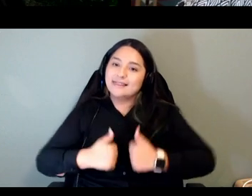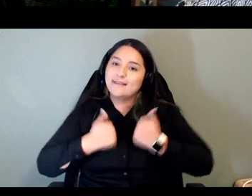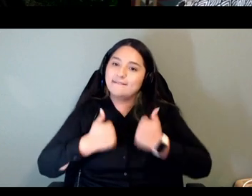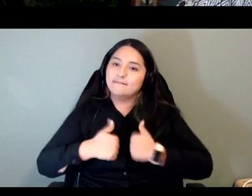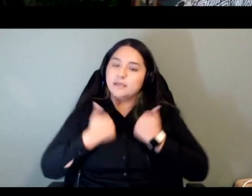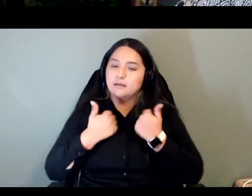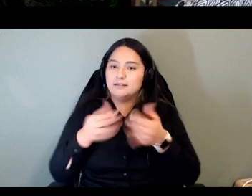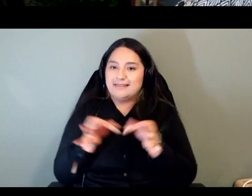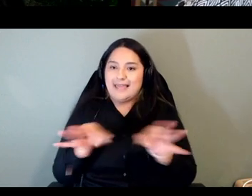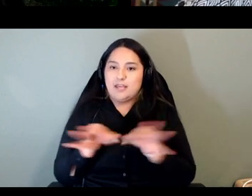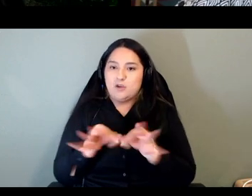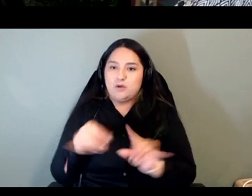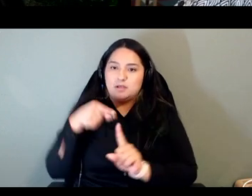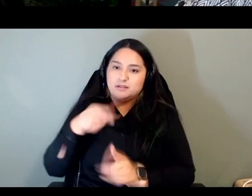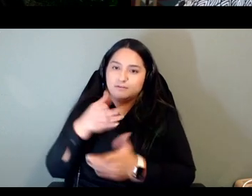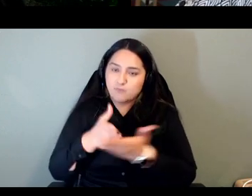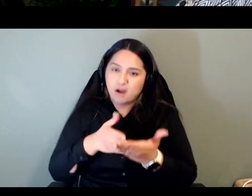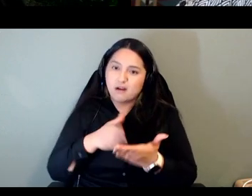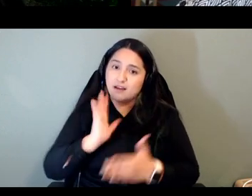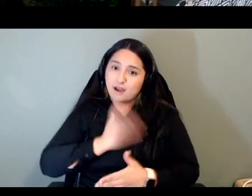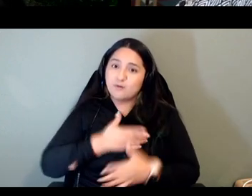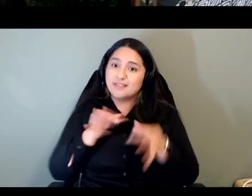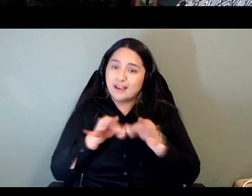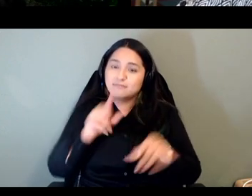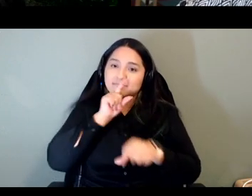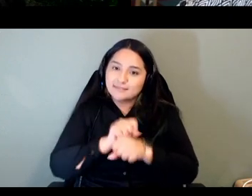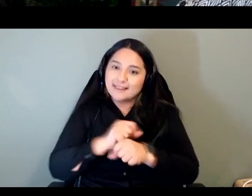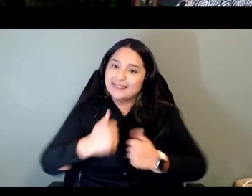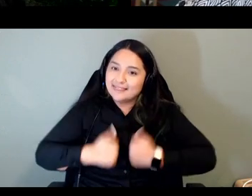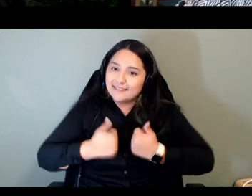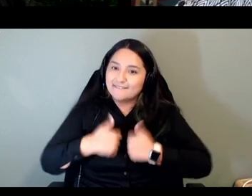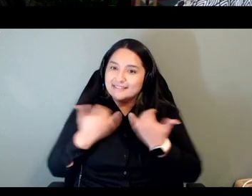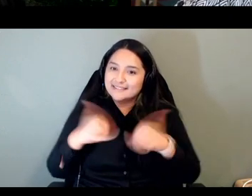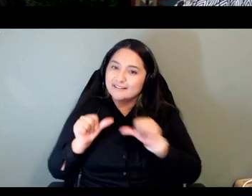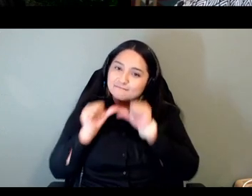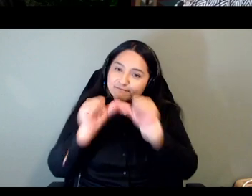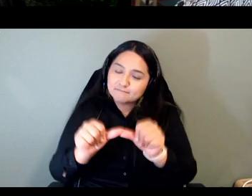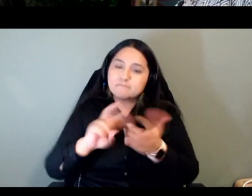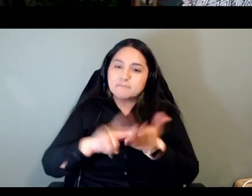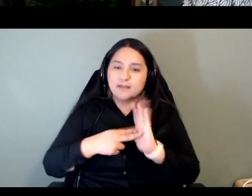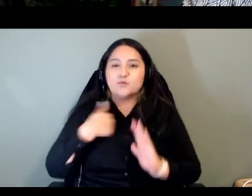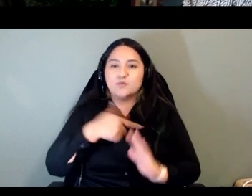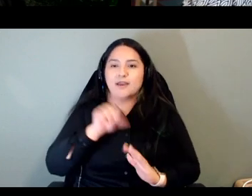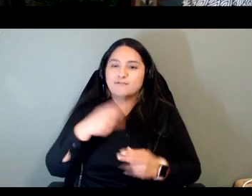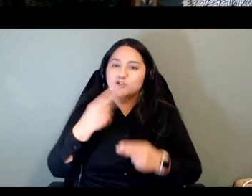breathing and we need to be using this in community um i'd also begin to find out what